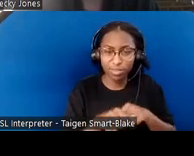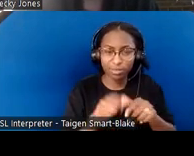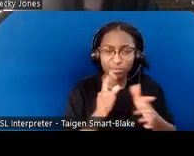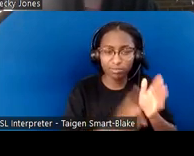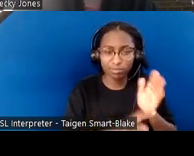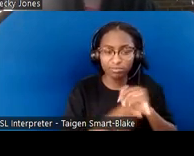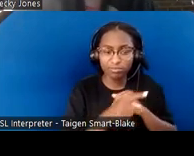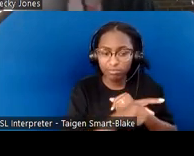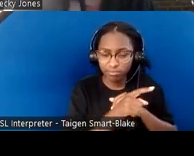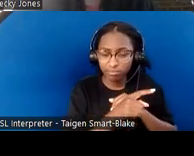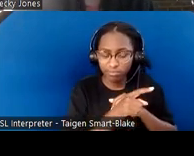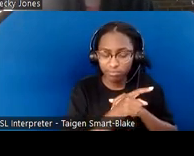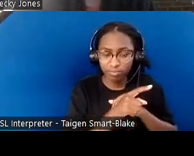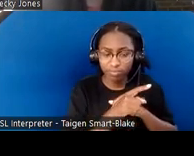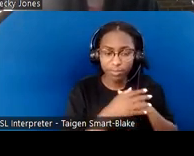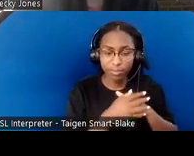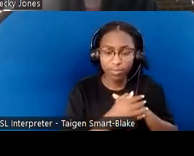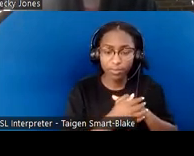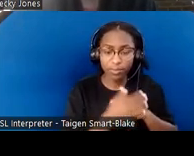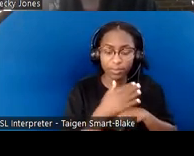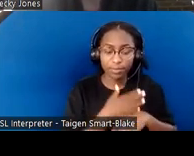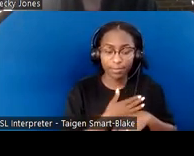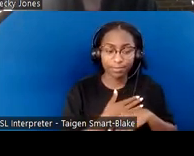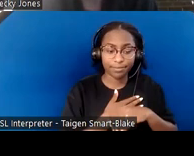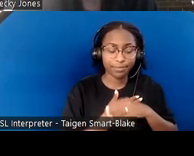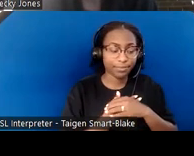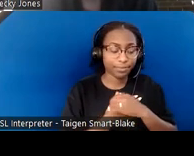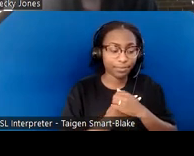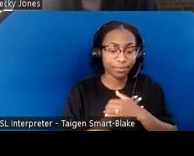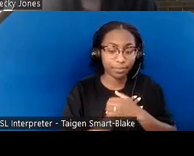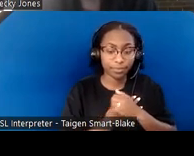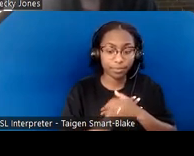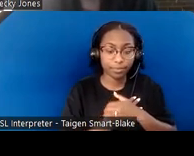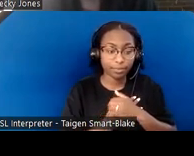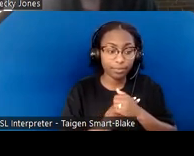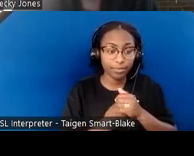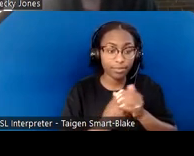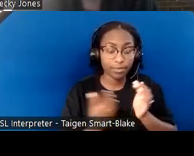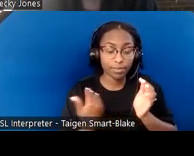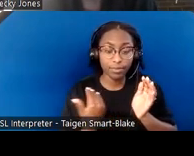so please feel free to access that as well. Again, this is all part of the resource